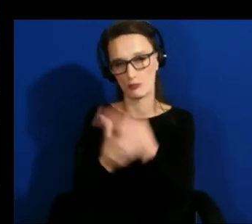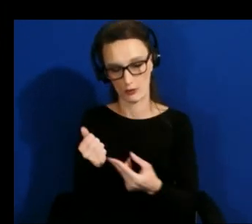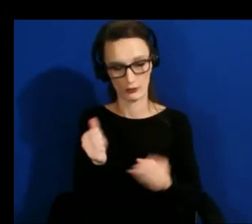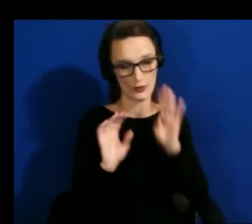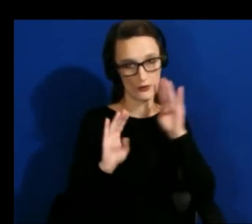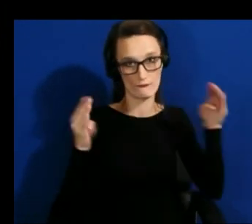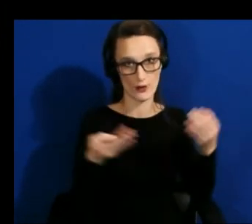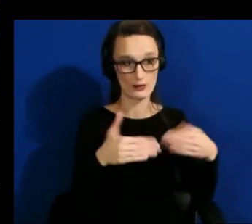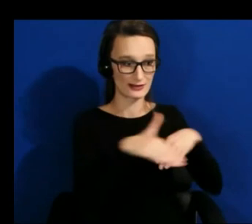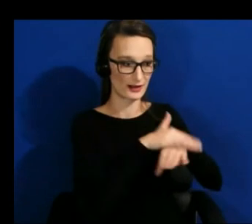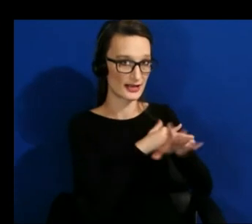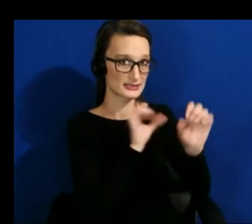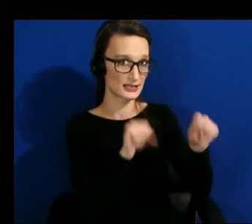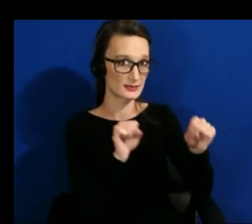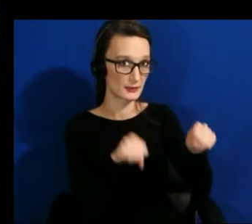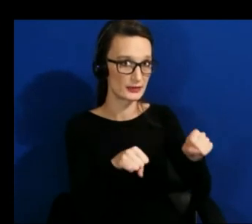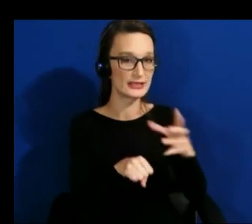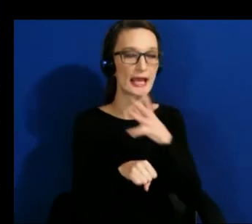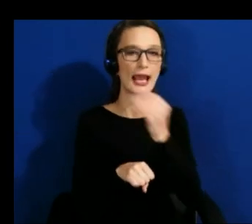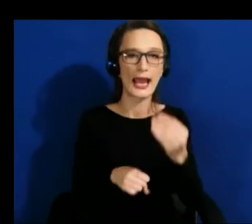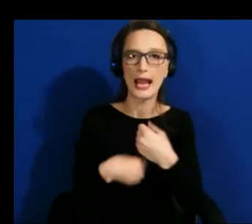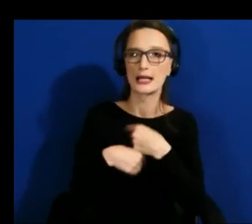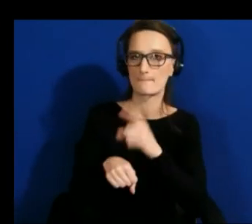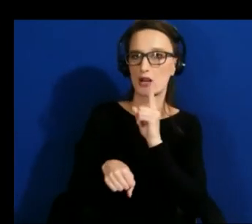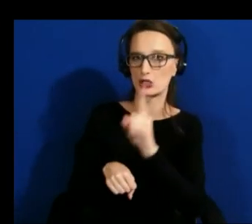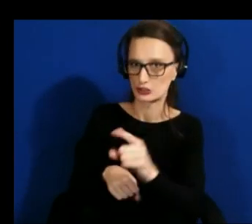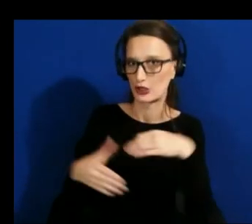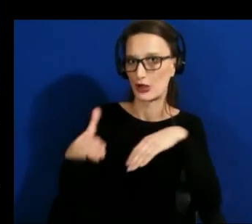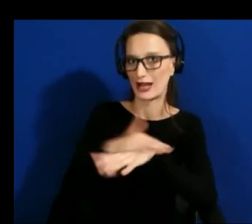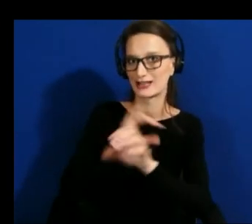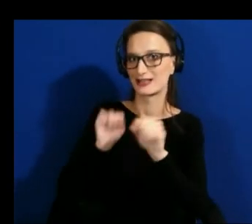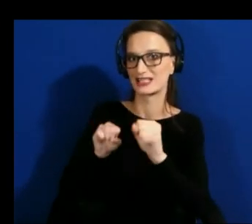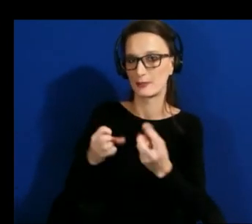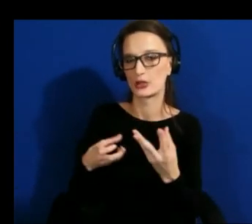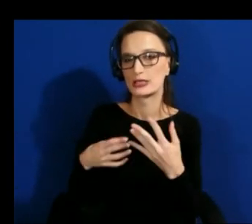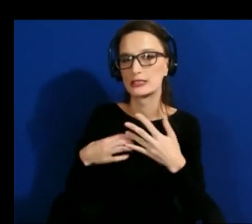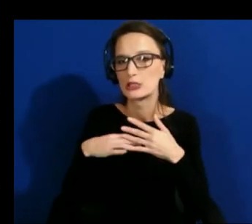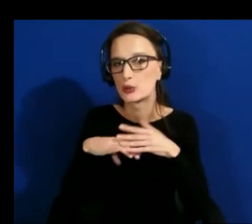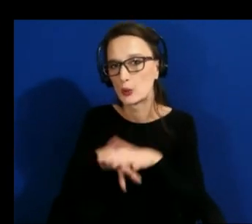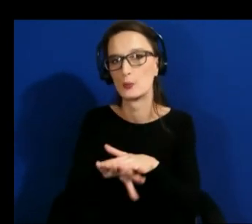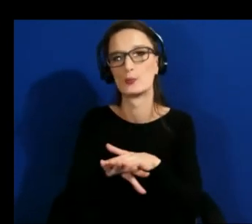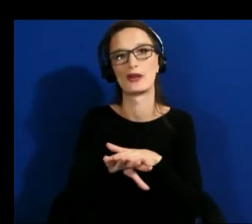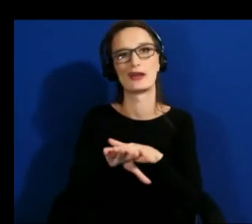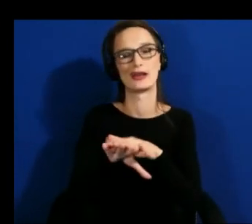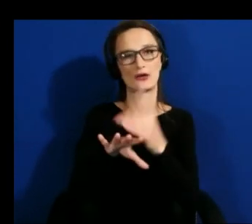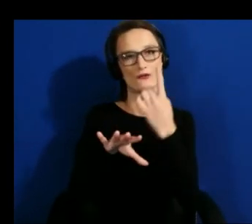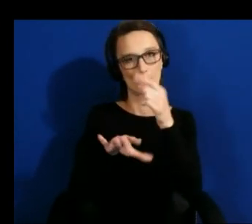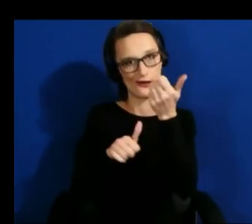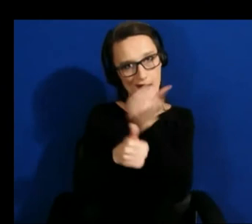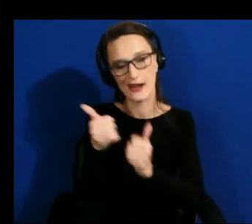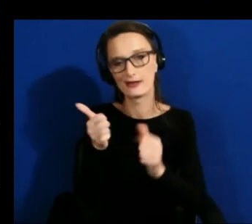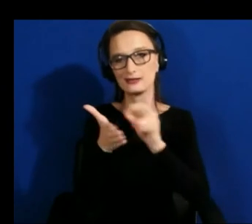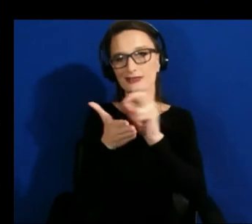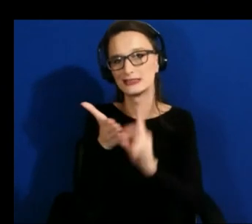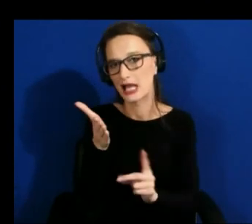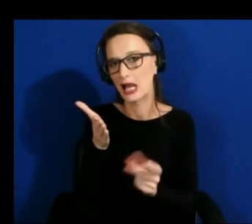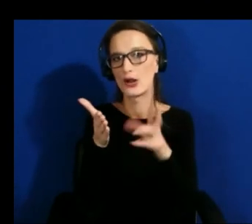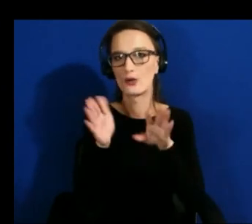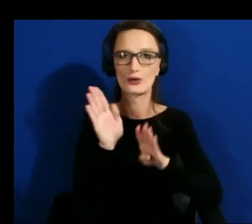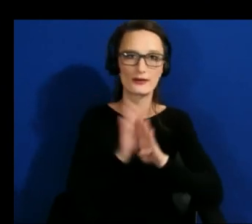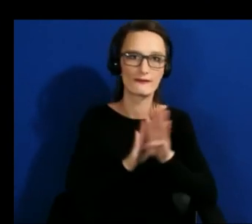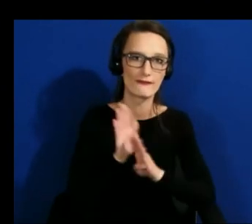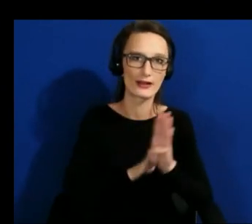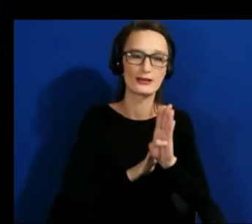make sure that accessibility is incorporated in any design or development or introductory class